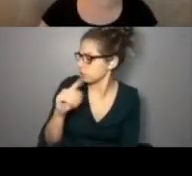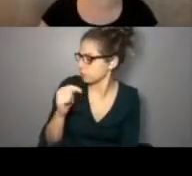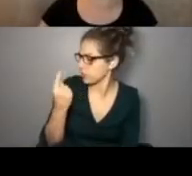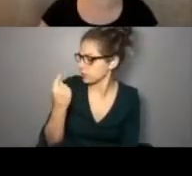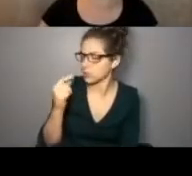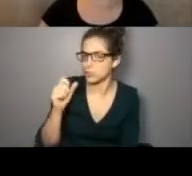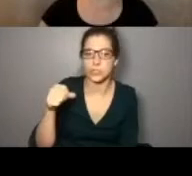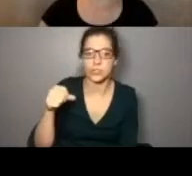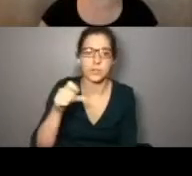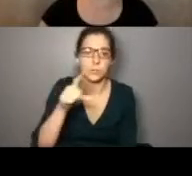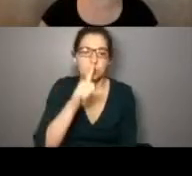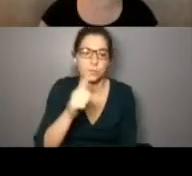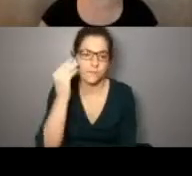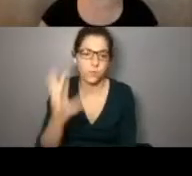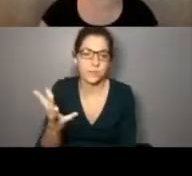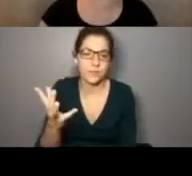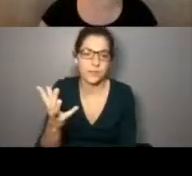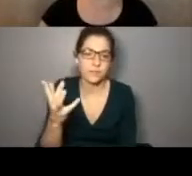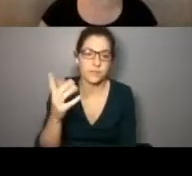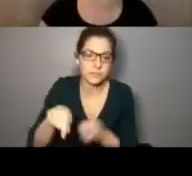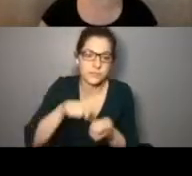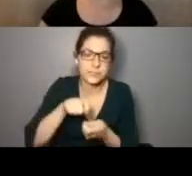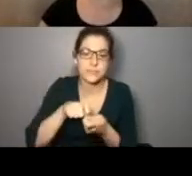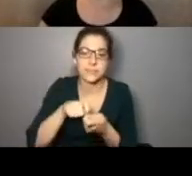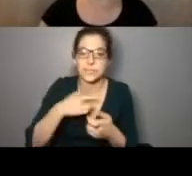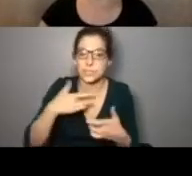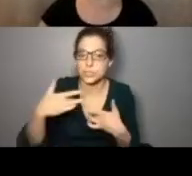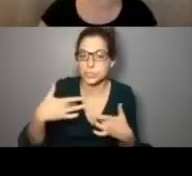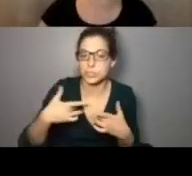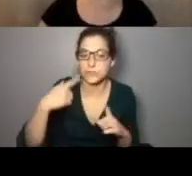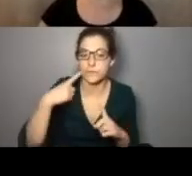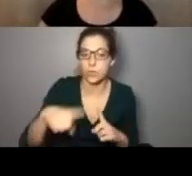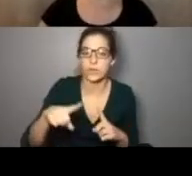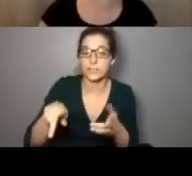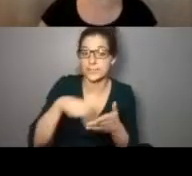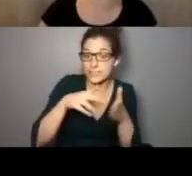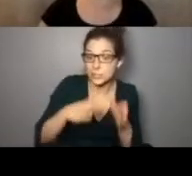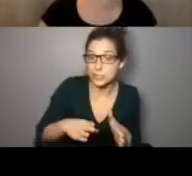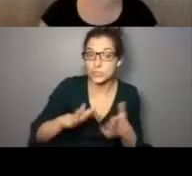. And it was really informative in terms of specific concerns for dancers and the